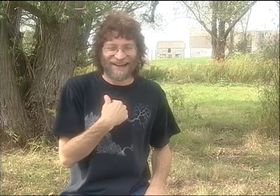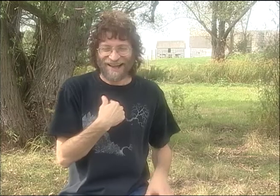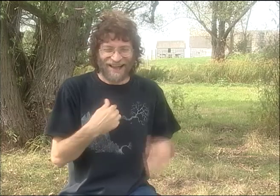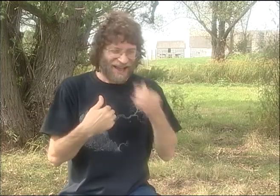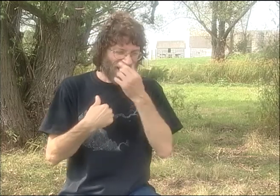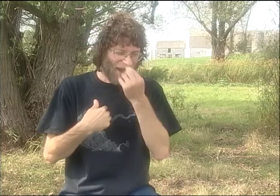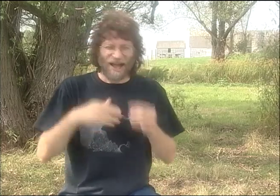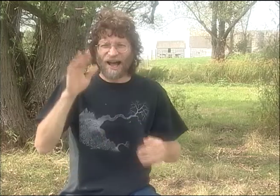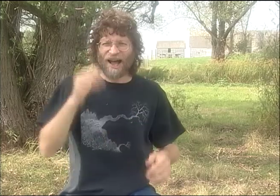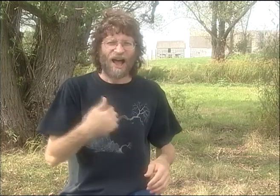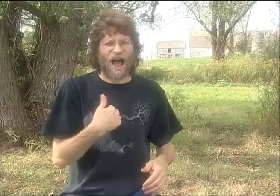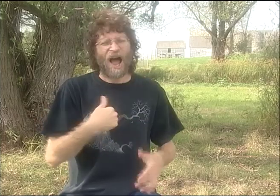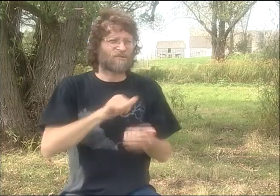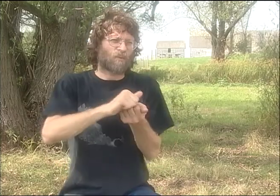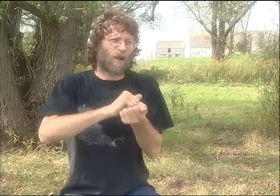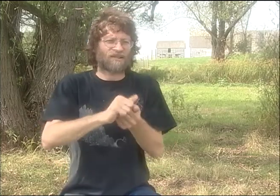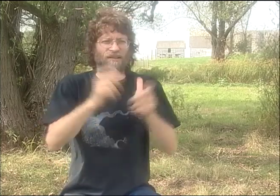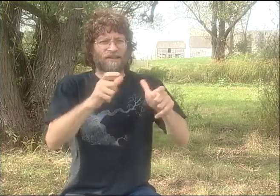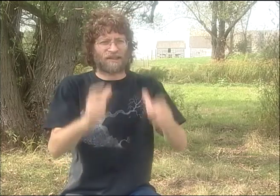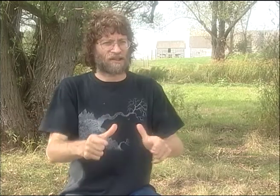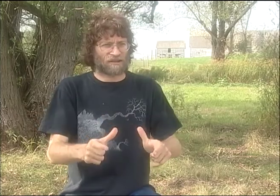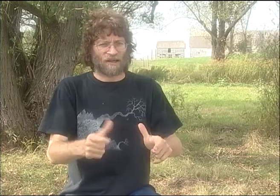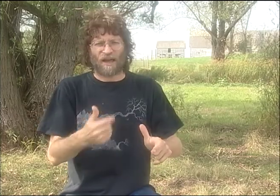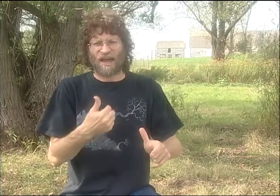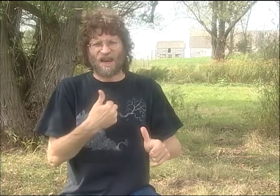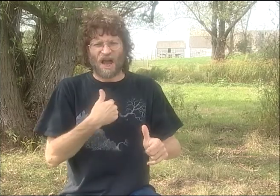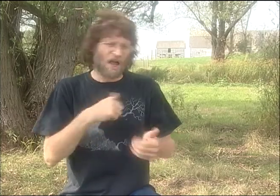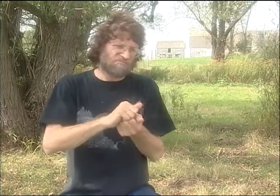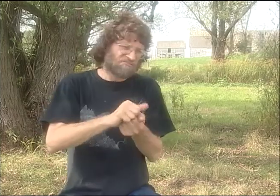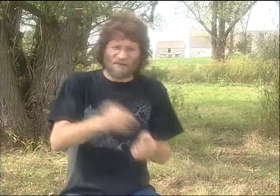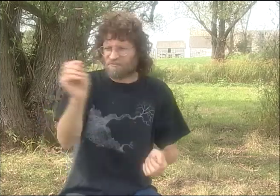MAYBE I DID ACTUALLY SAY IT THAT WAY, TO TELL YOU THE TRUTH. MAYBE I DID.